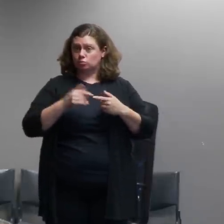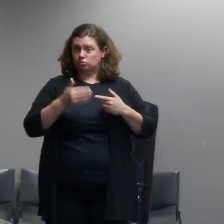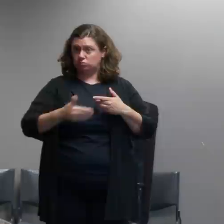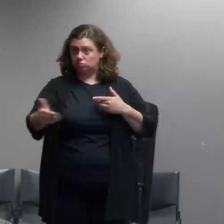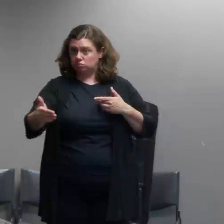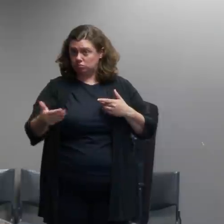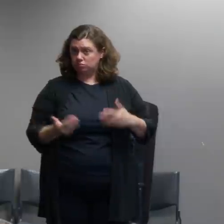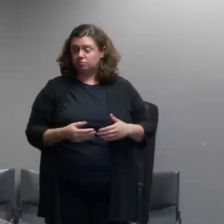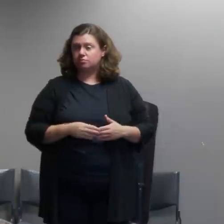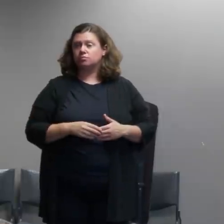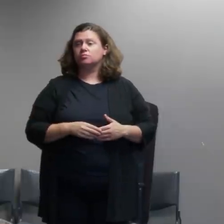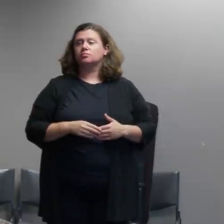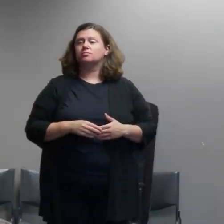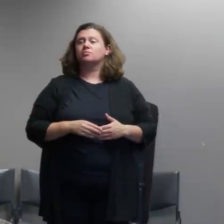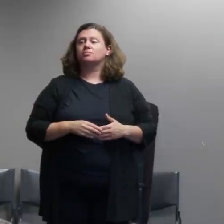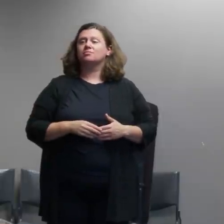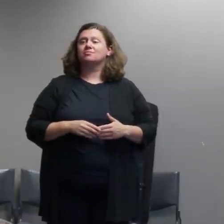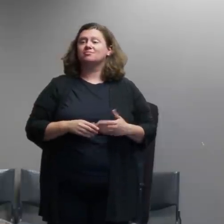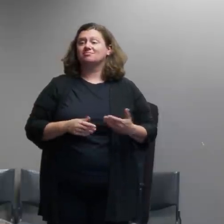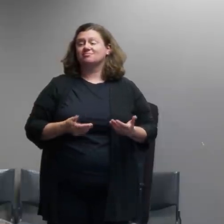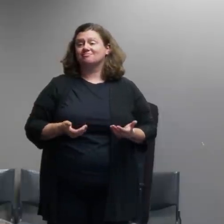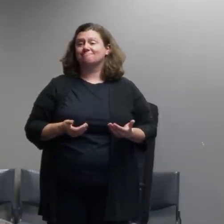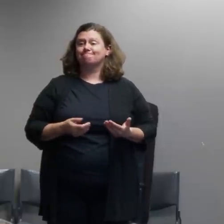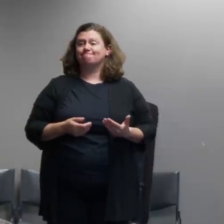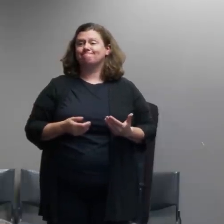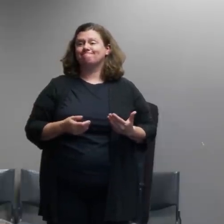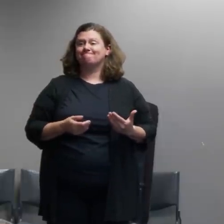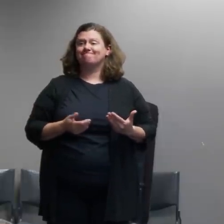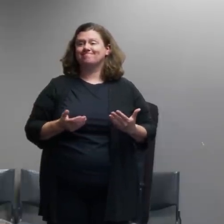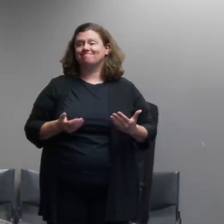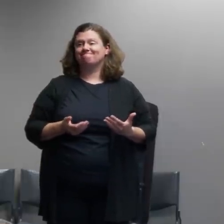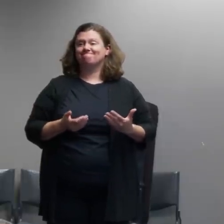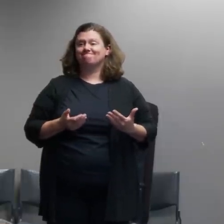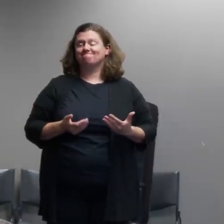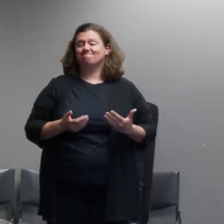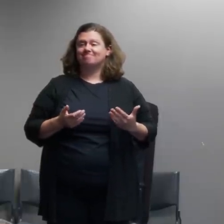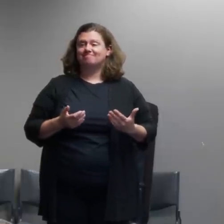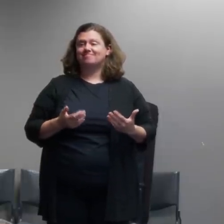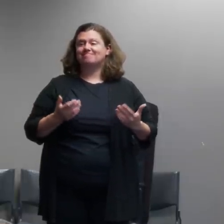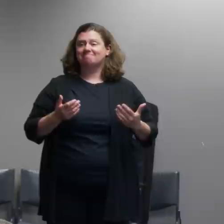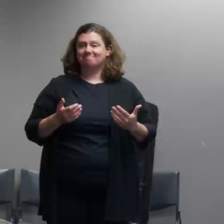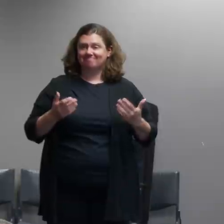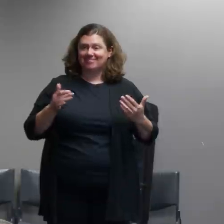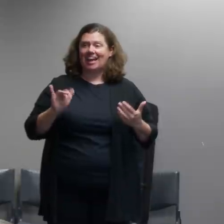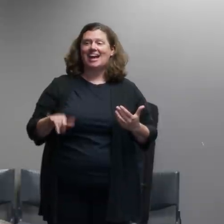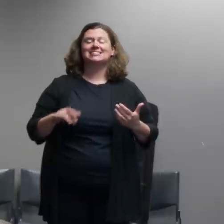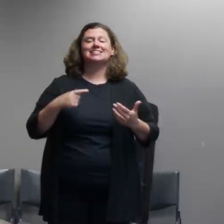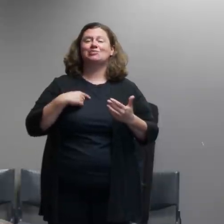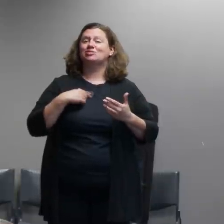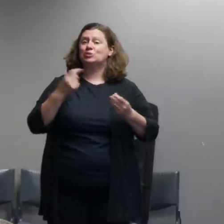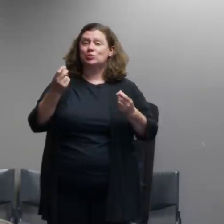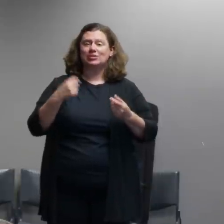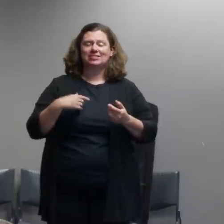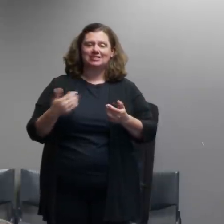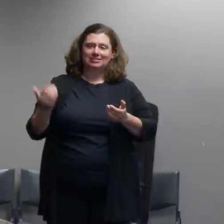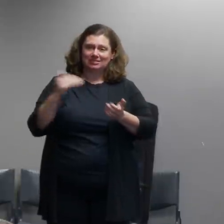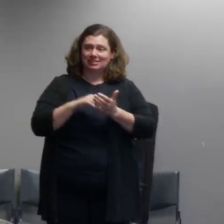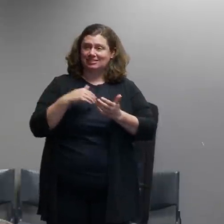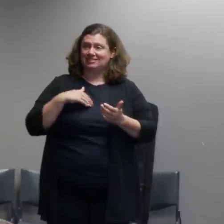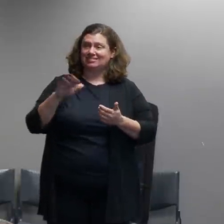really this is one of the points that i've been trying to make about all of this is that this is not just a portland police bureau